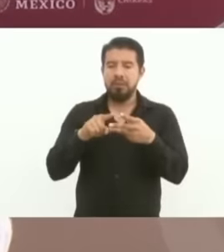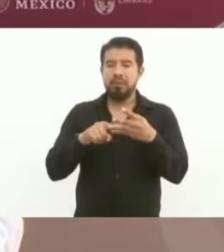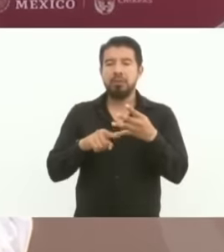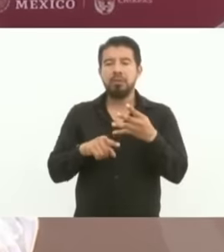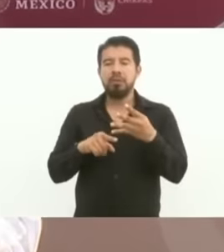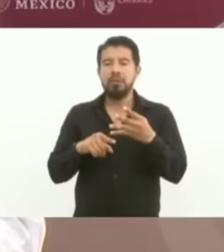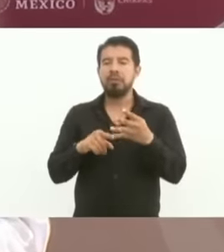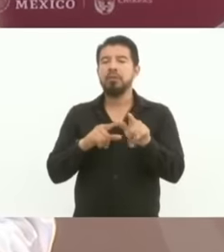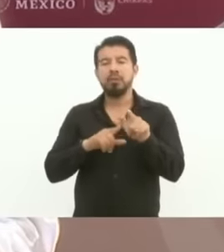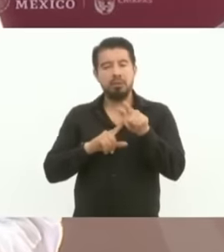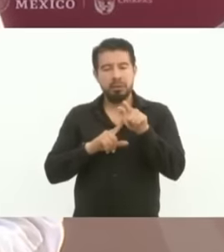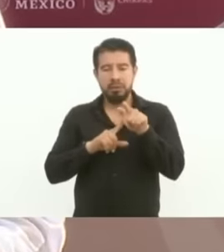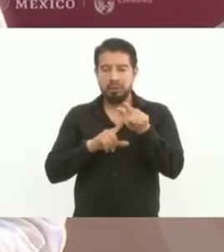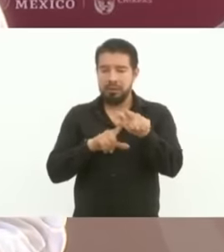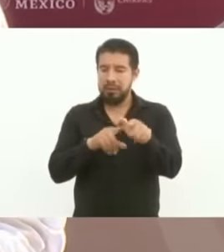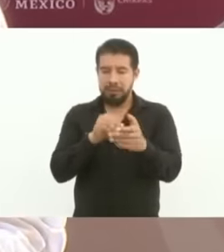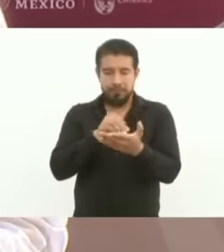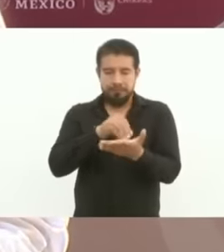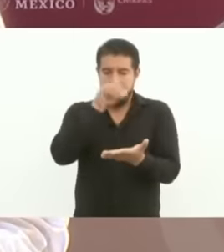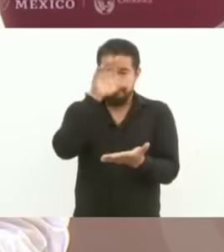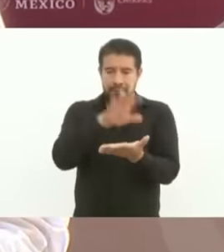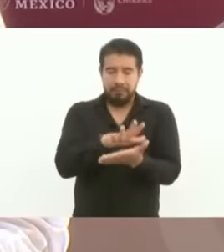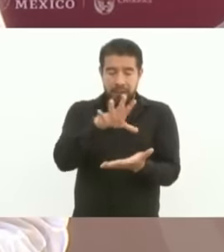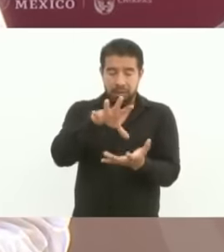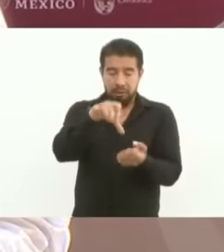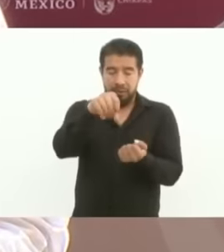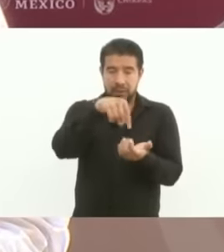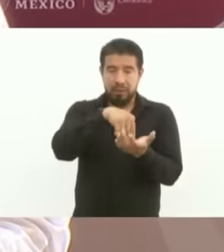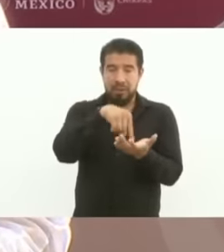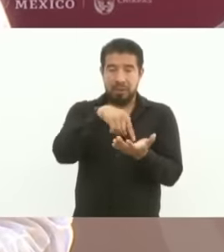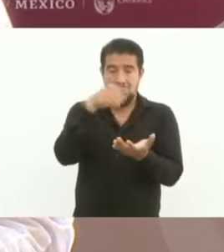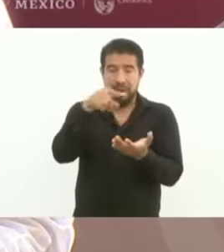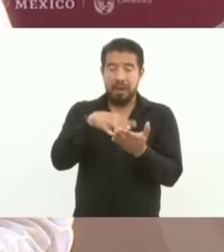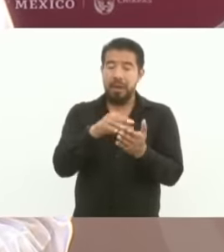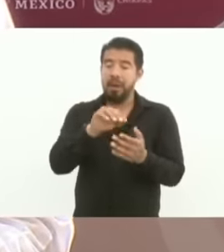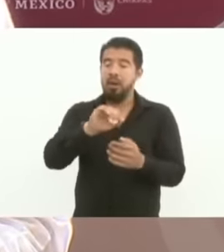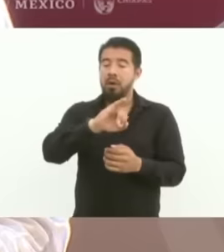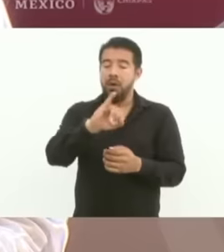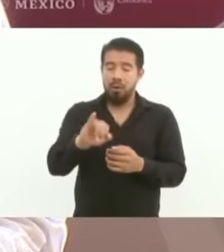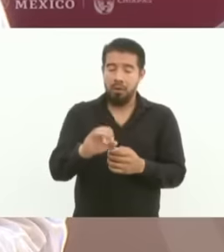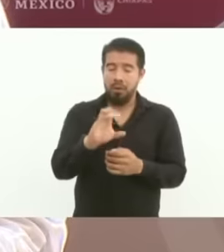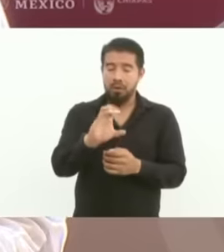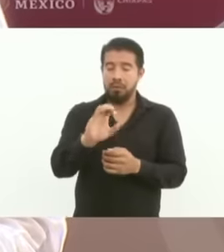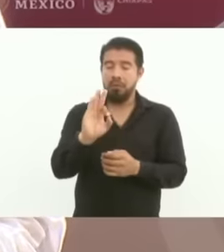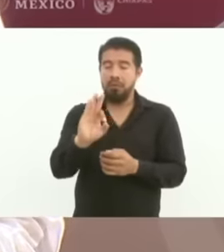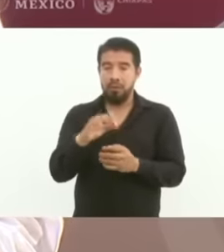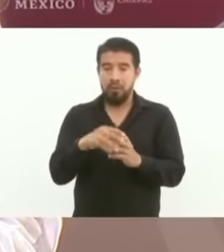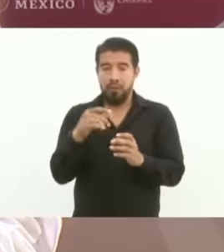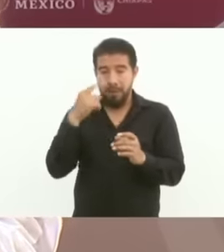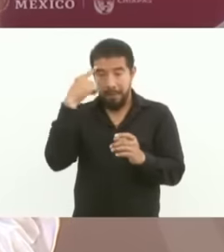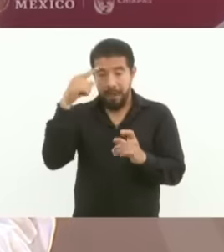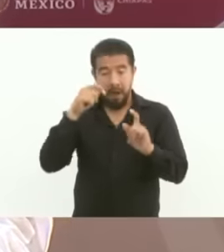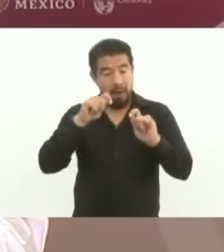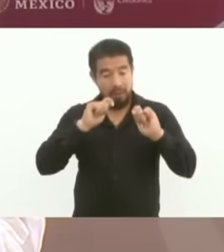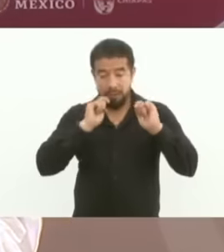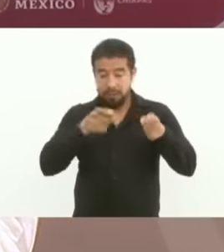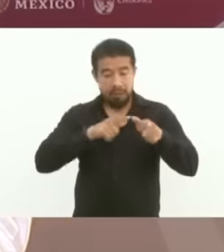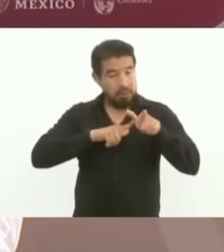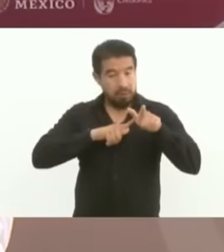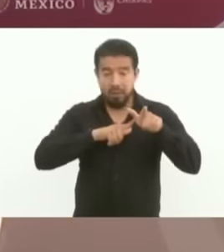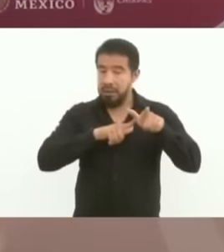the youth program to continue building the future that is very important for the young people,